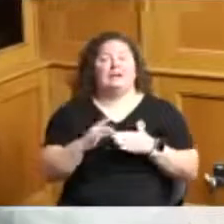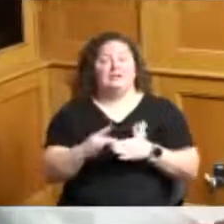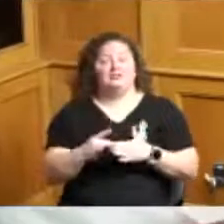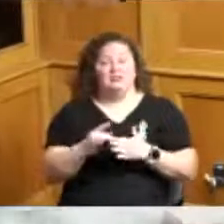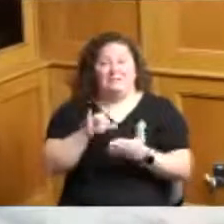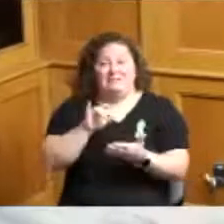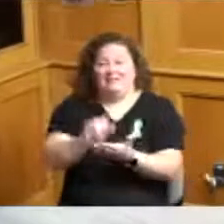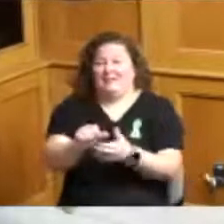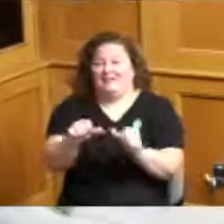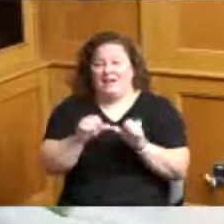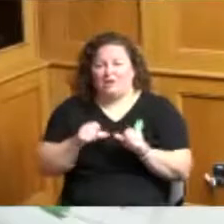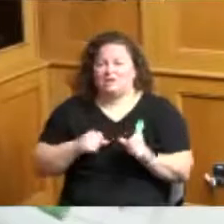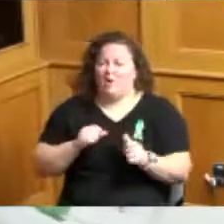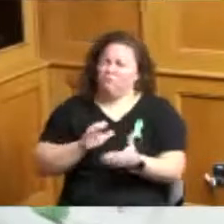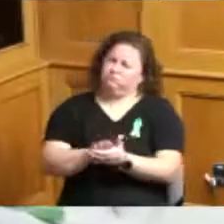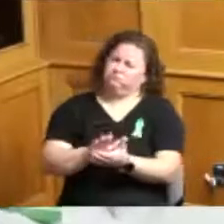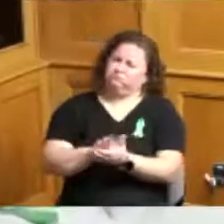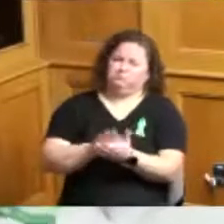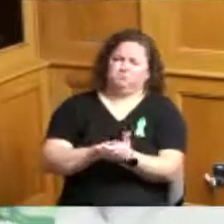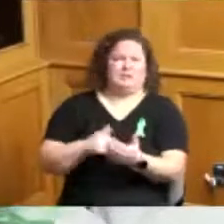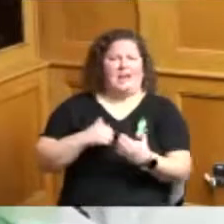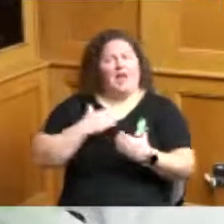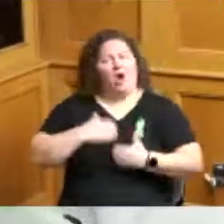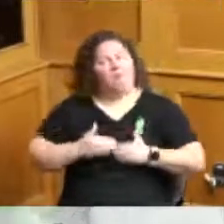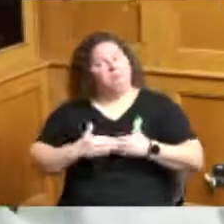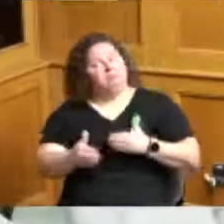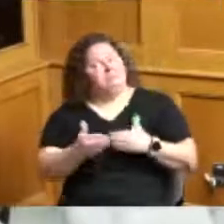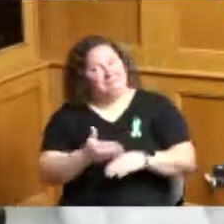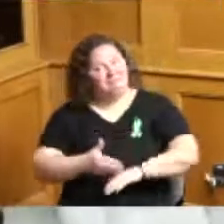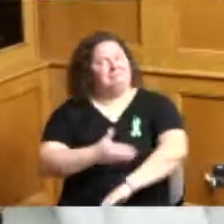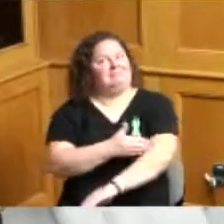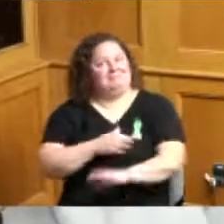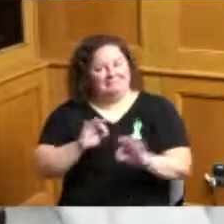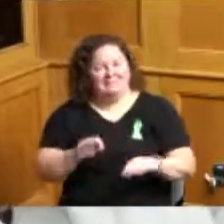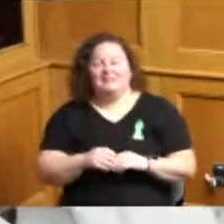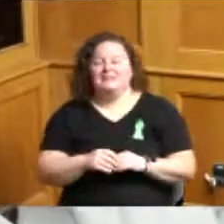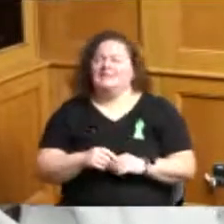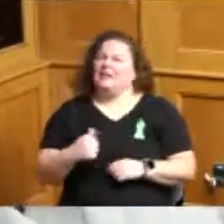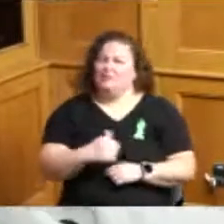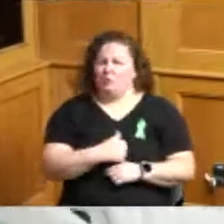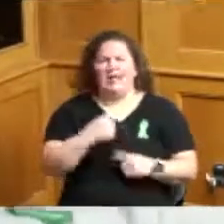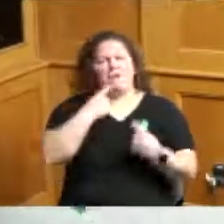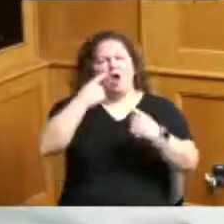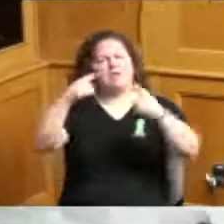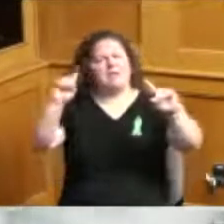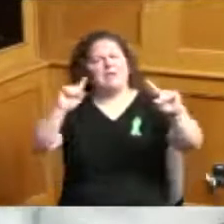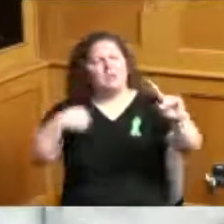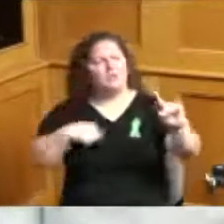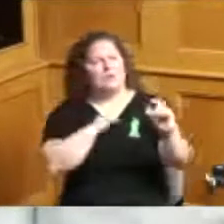well and I believe we all had a proclamation that we did sign also I want to mention